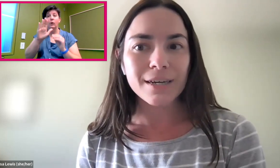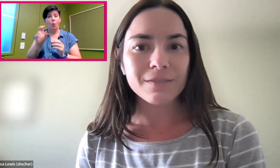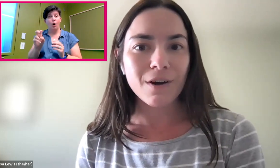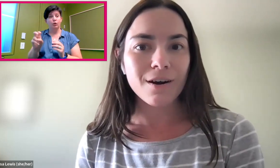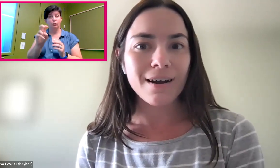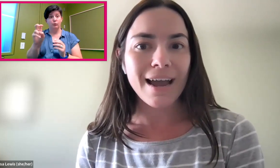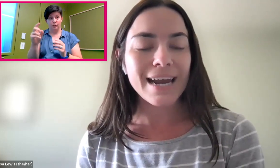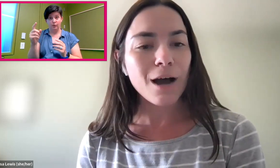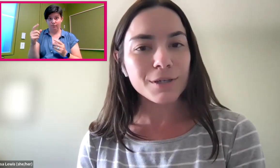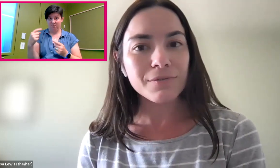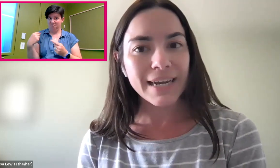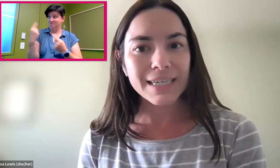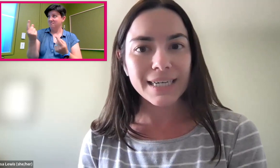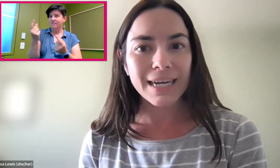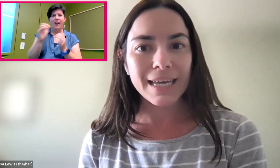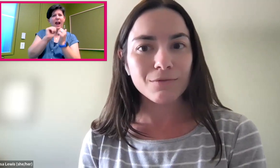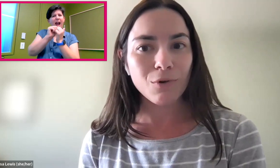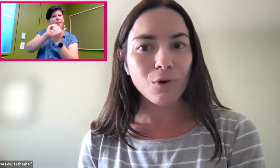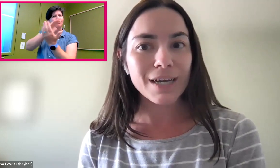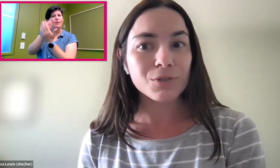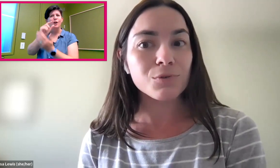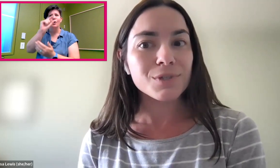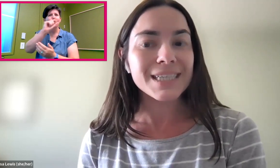thus far, and how you've landed in the role as Google's